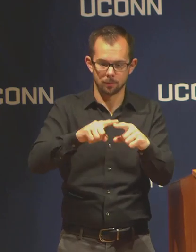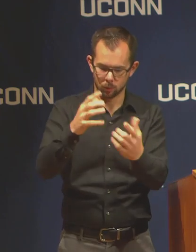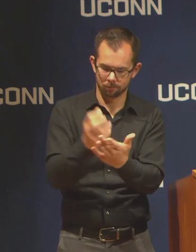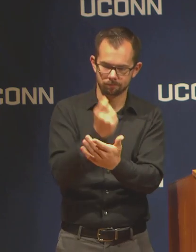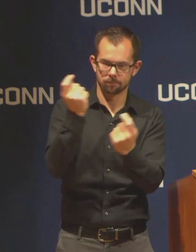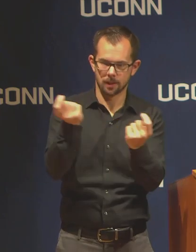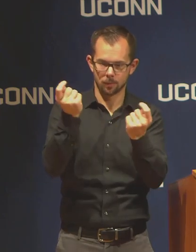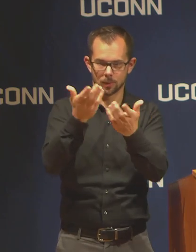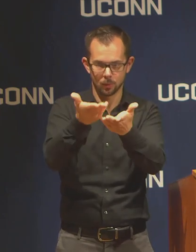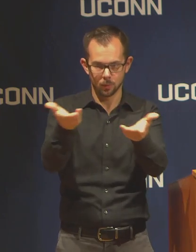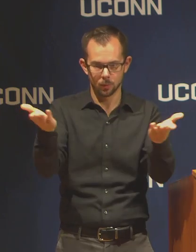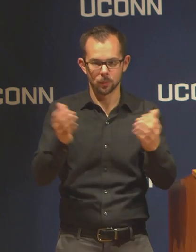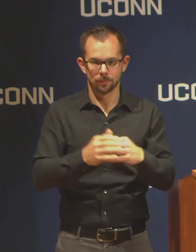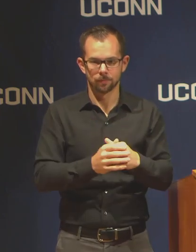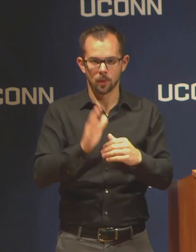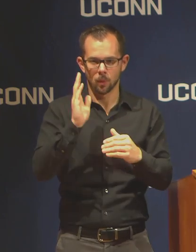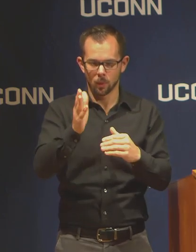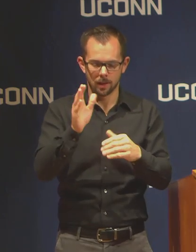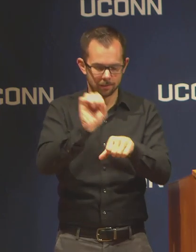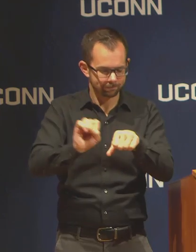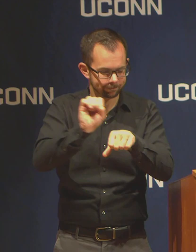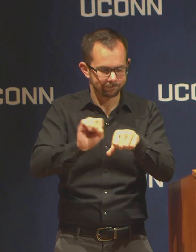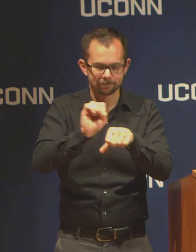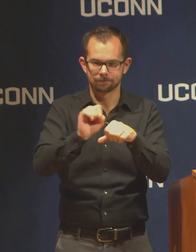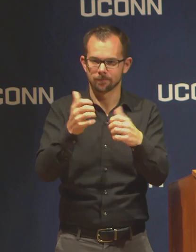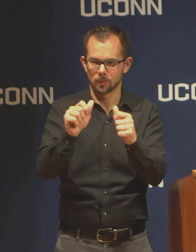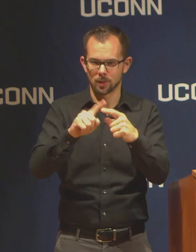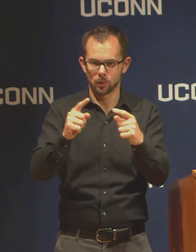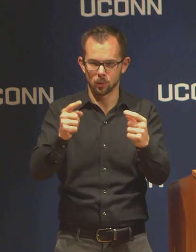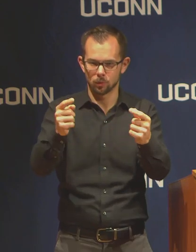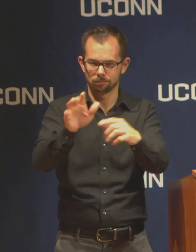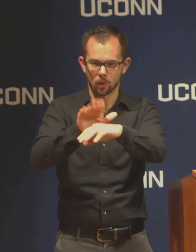So we'll do all that we can to do that.